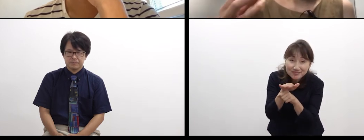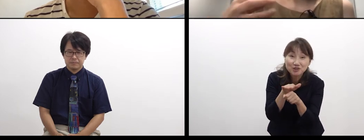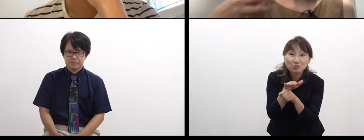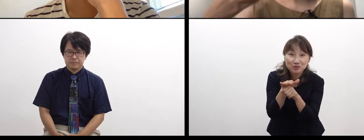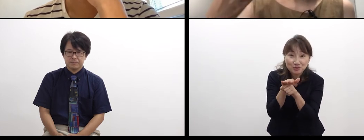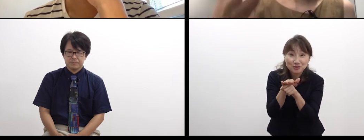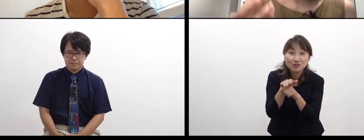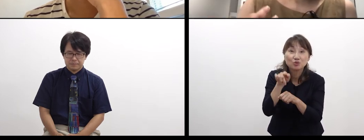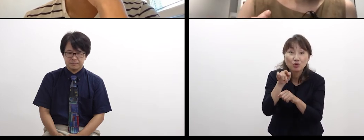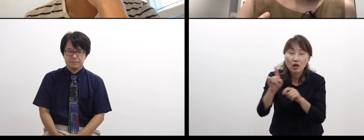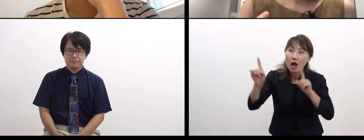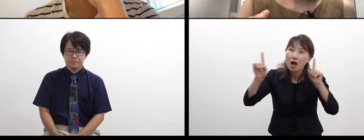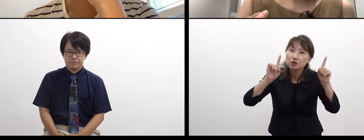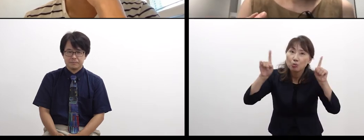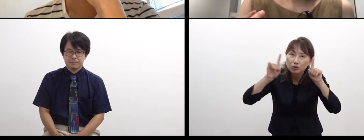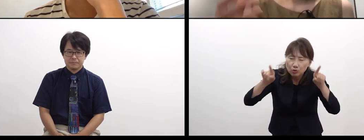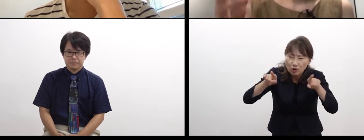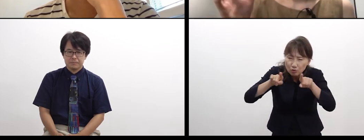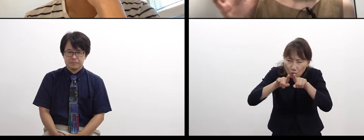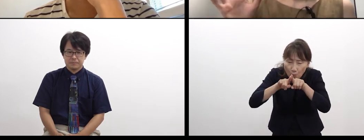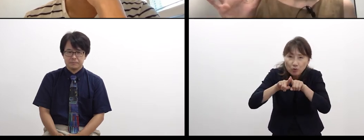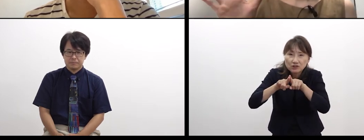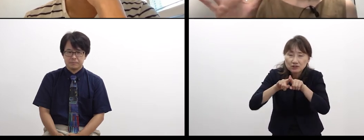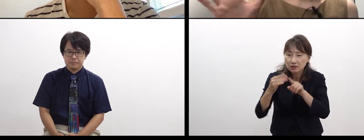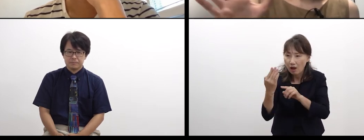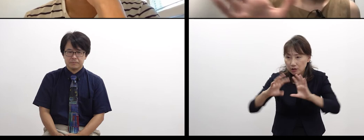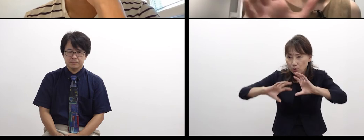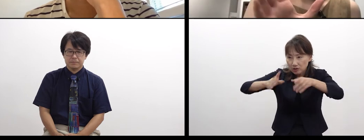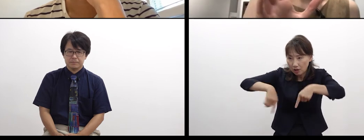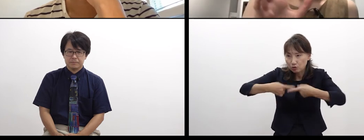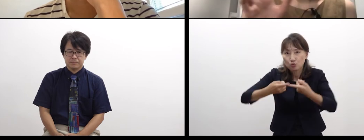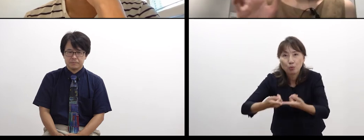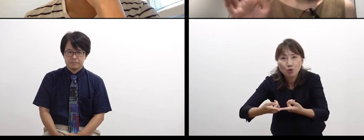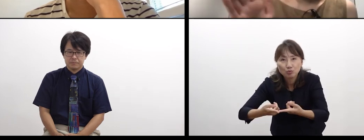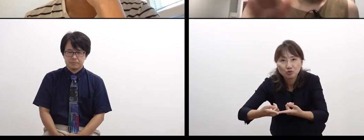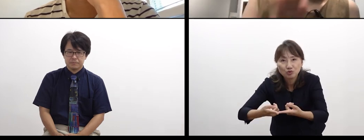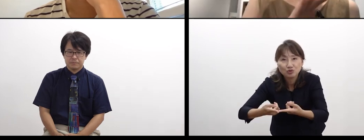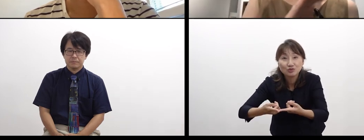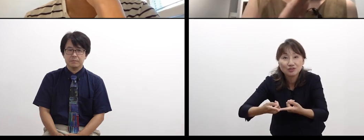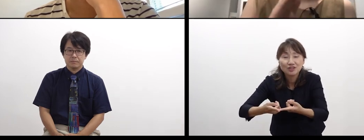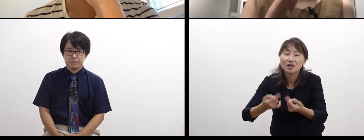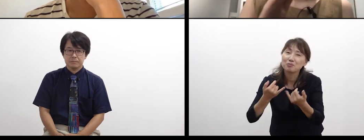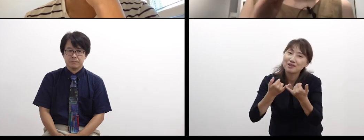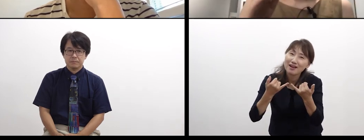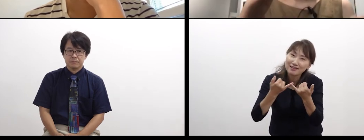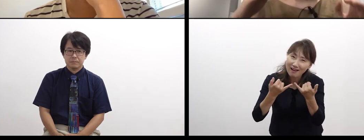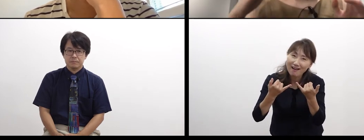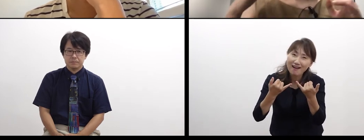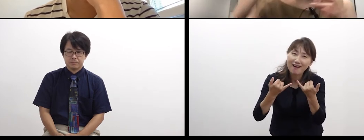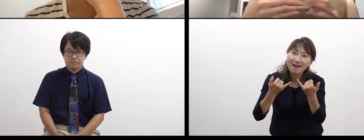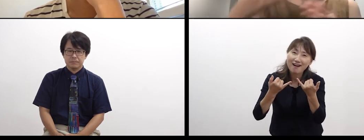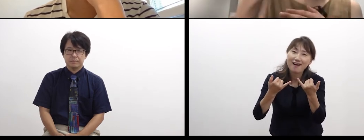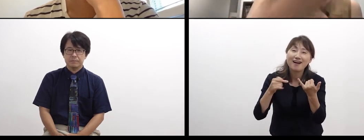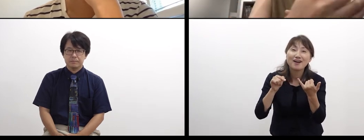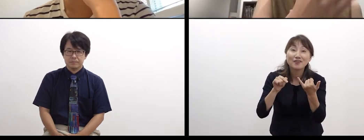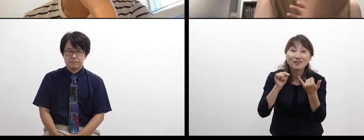only through treating it kindly, enjoying it, sharing it as a play,